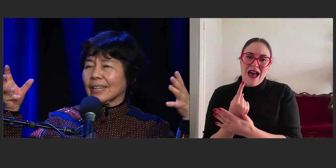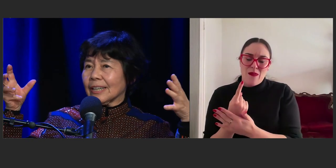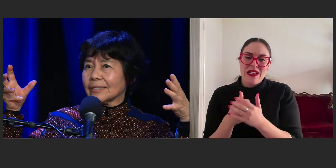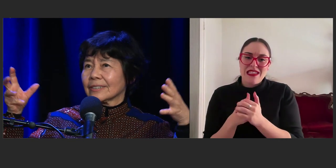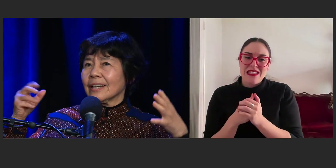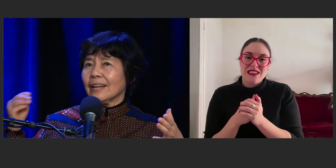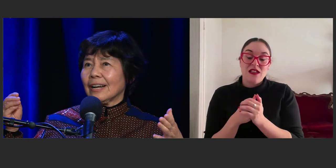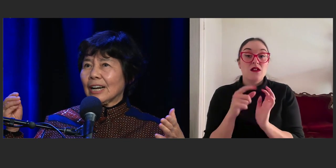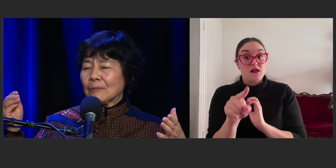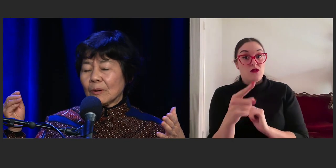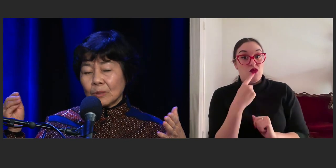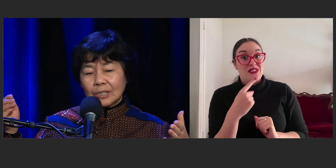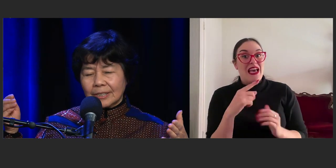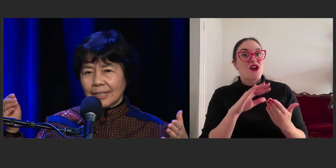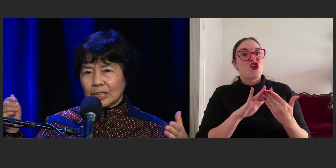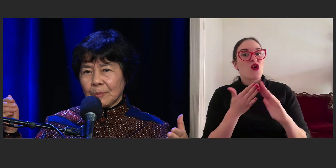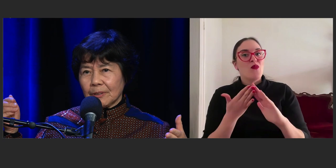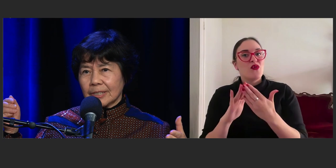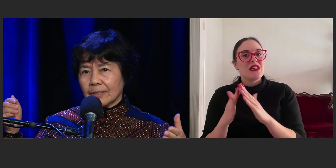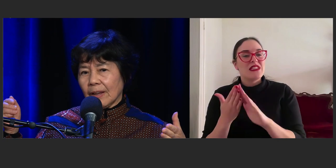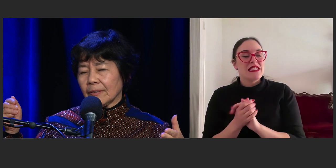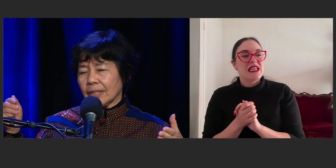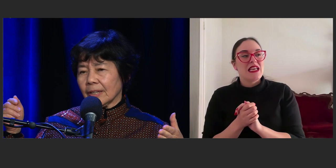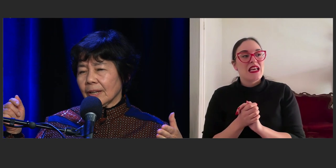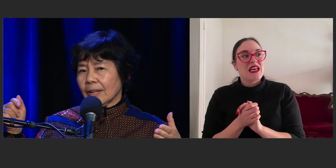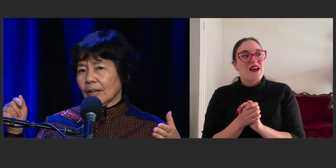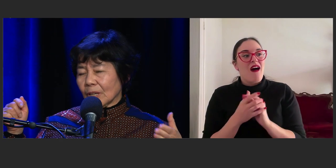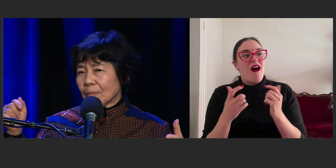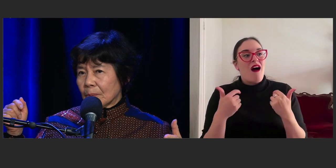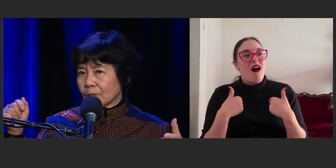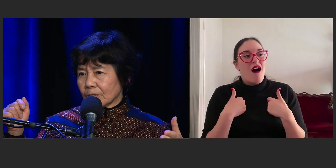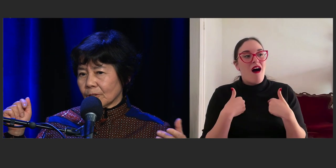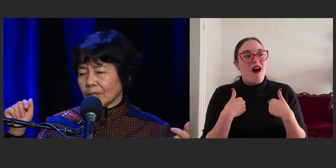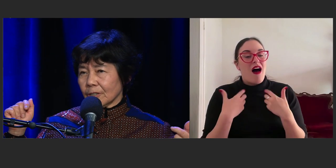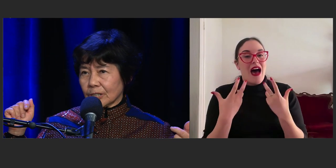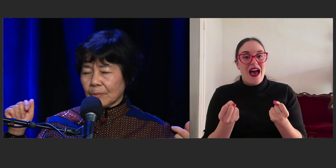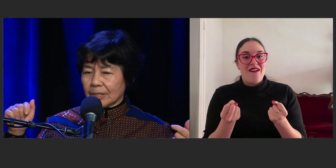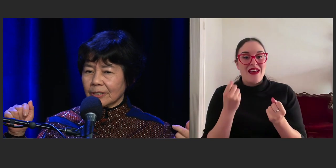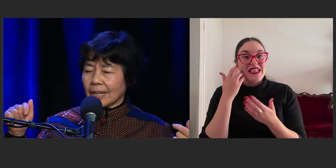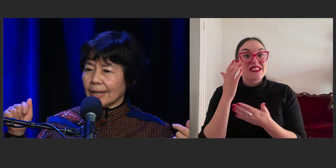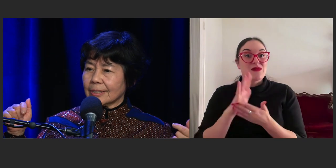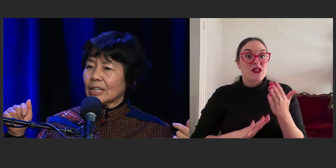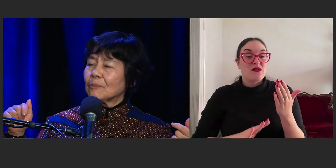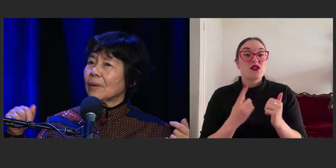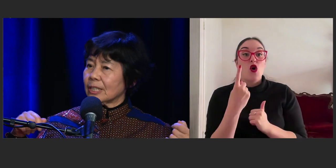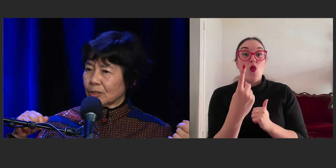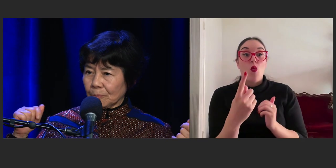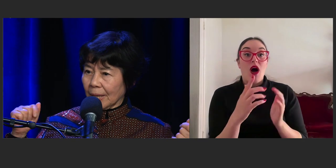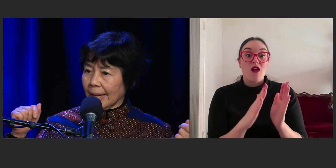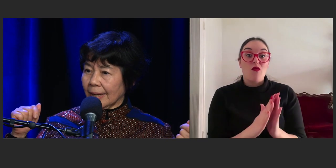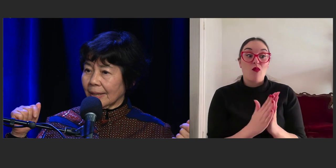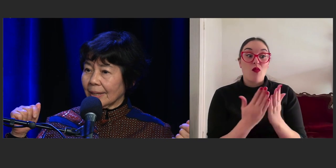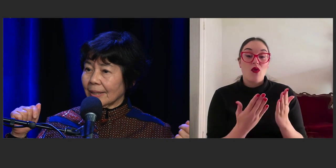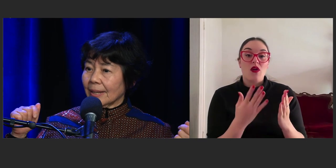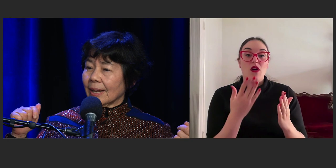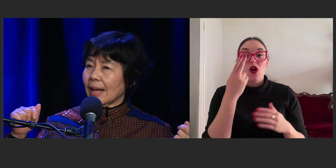I guess, was the experience of having one of my books, called "A Ghost In My Suitcase," made into a play.